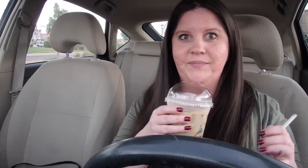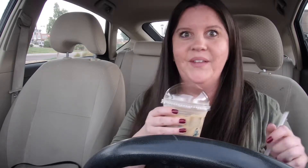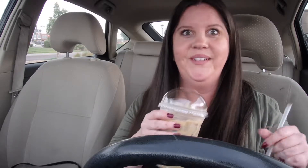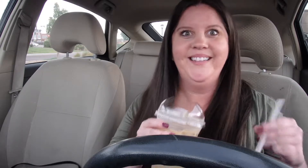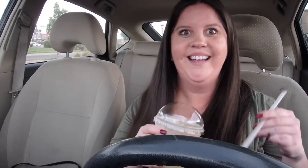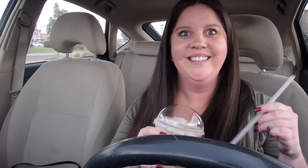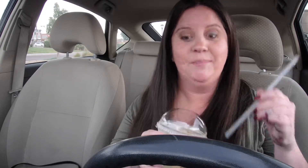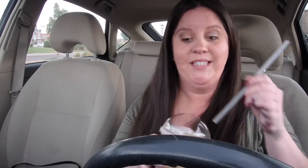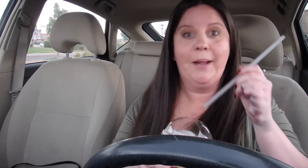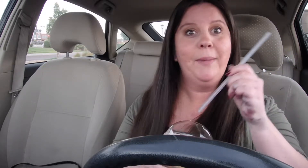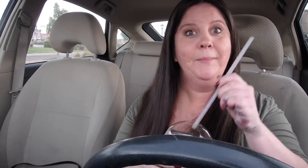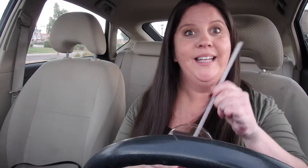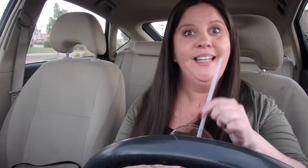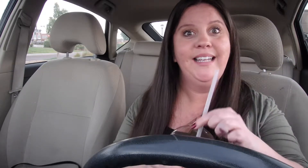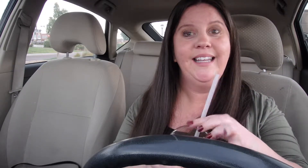Really like it smells like pumpkin